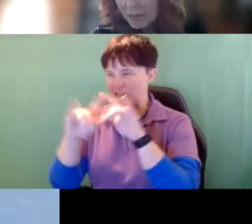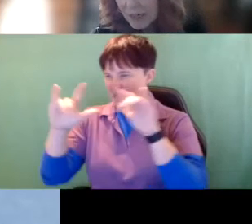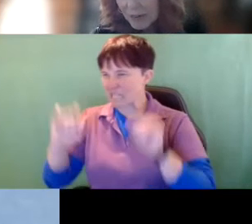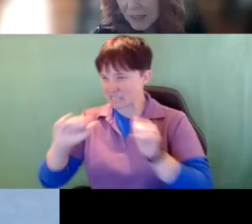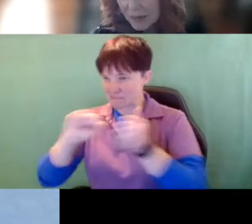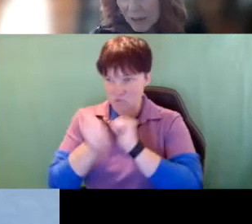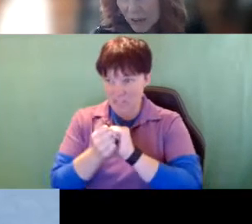to have a level